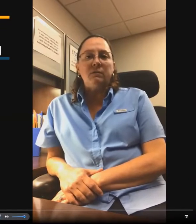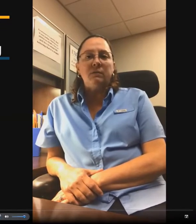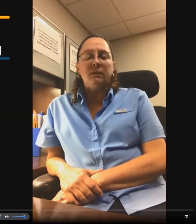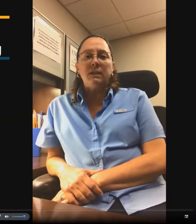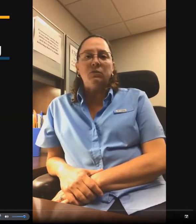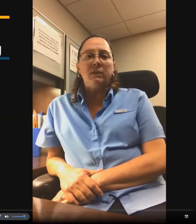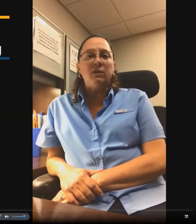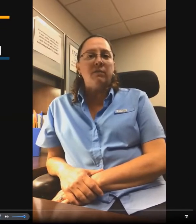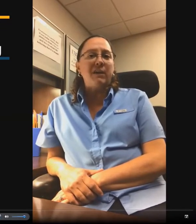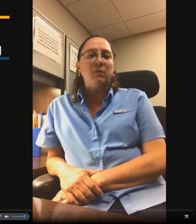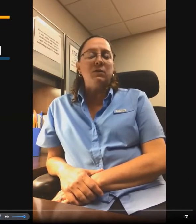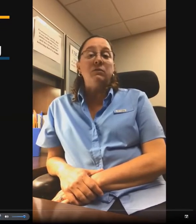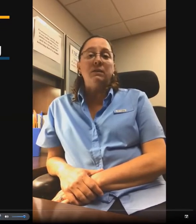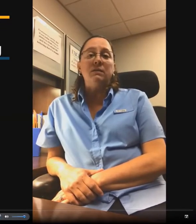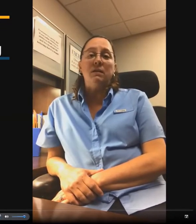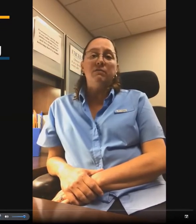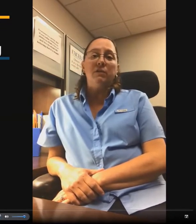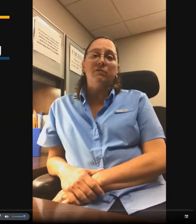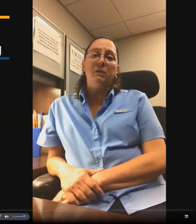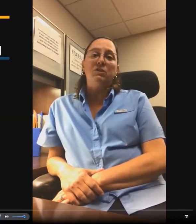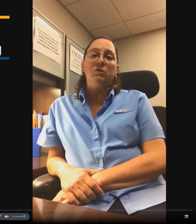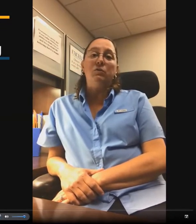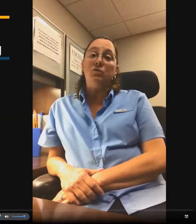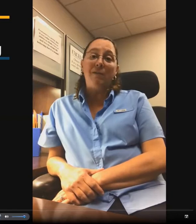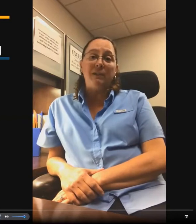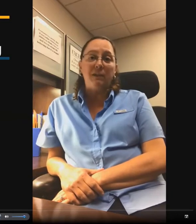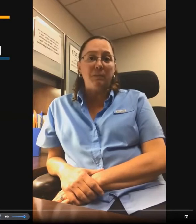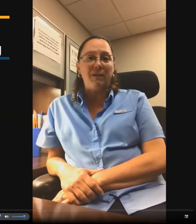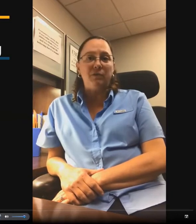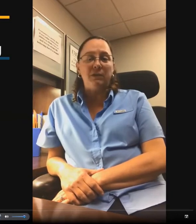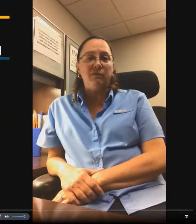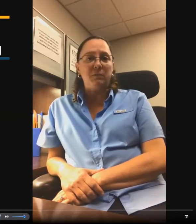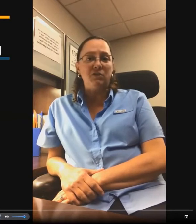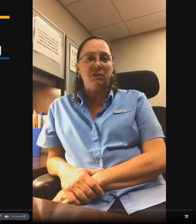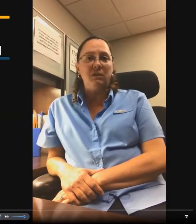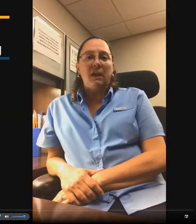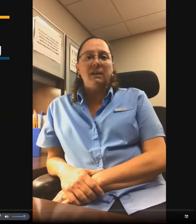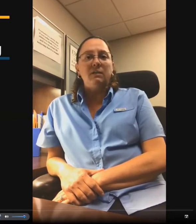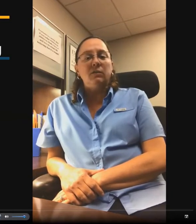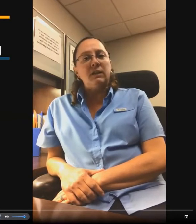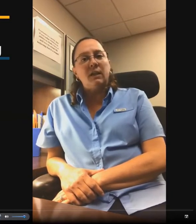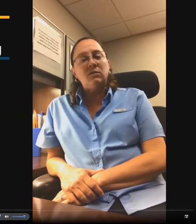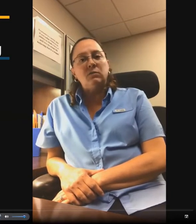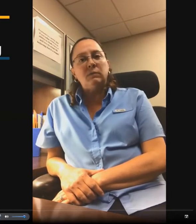cane, being able to solicit information within an unfamiliar environment, and then moving on outdoors, getting to read our